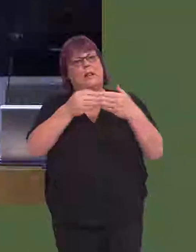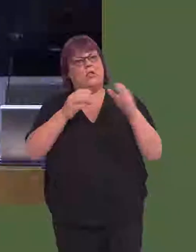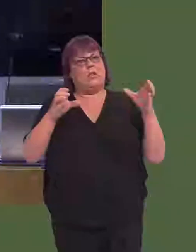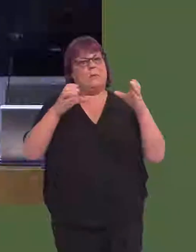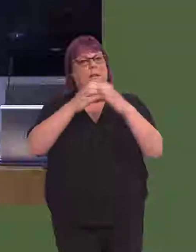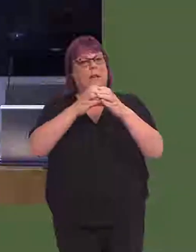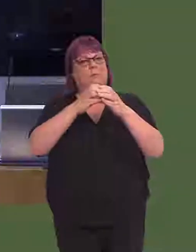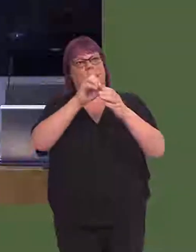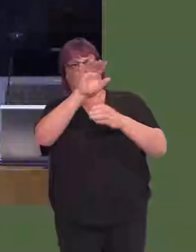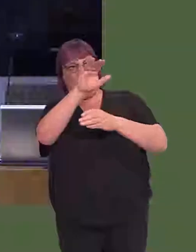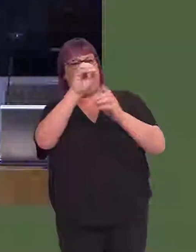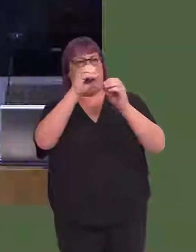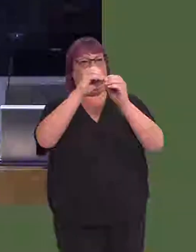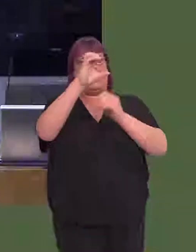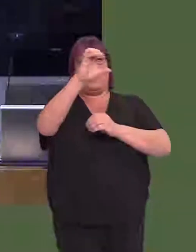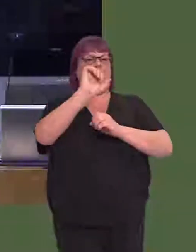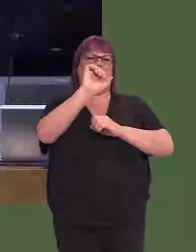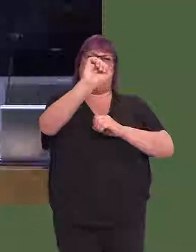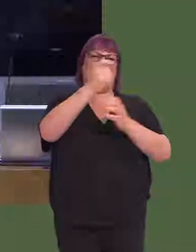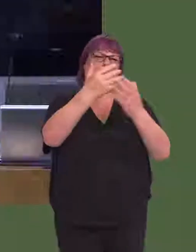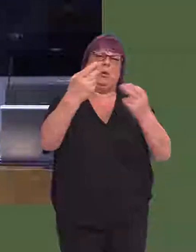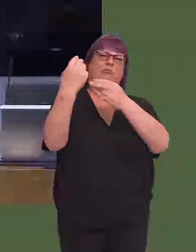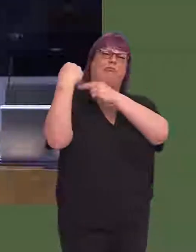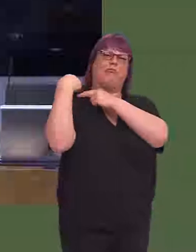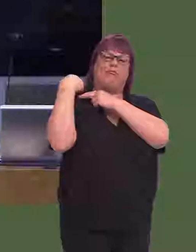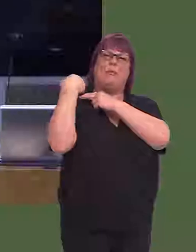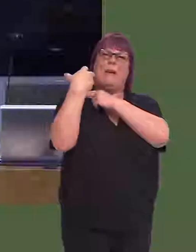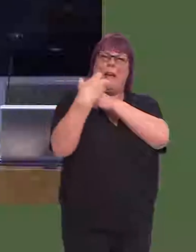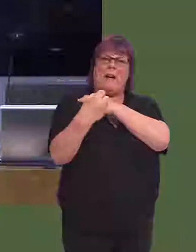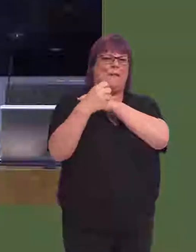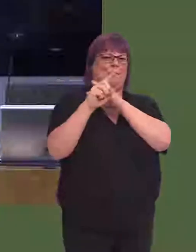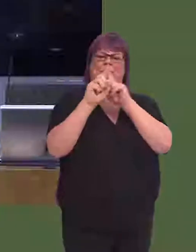team within Betsi Cadwaladr simply have a task that is too great for them to achieve